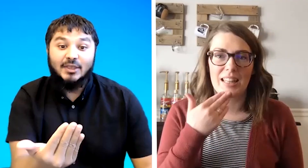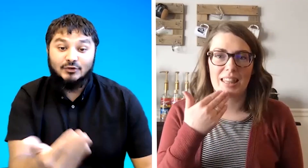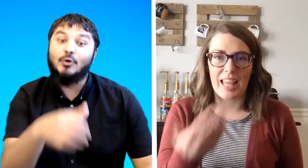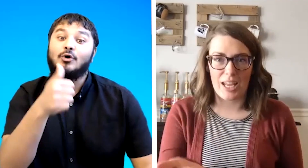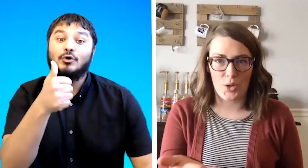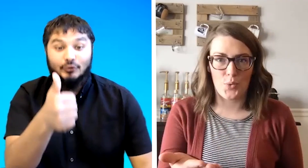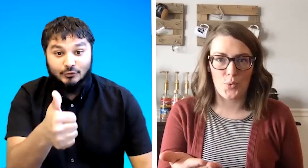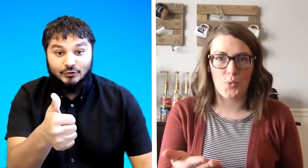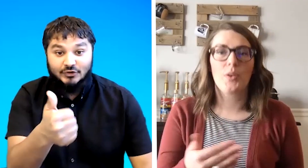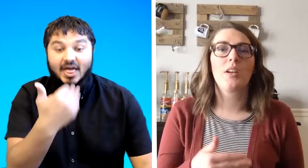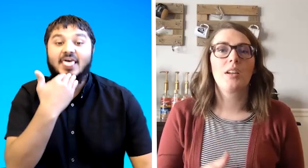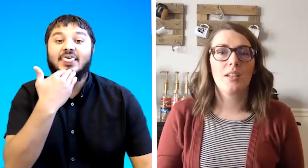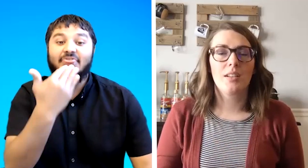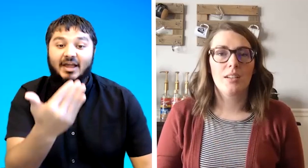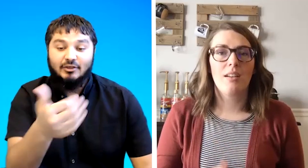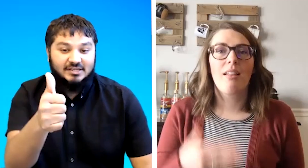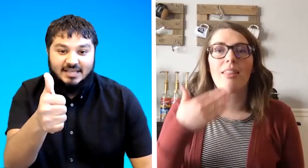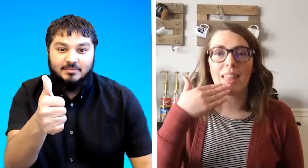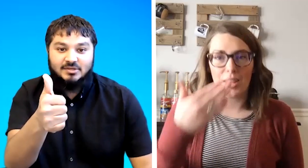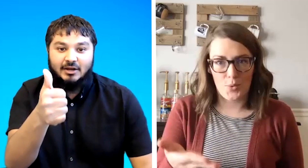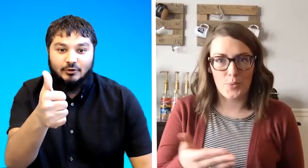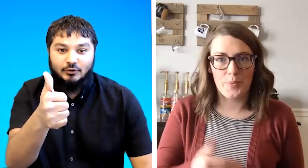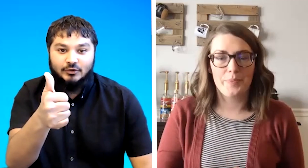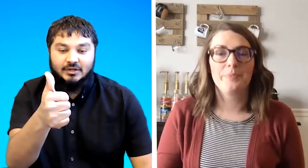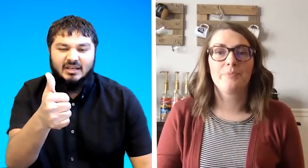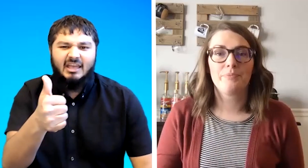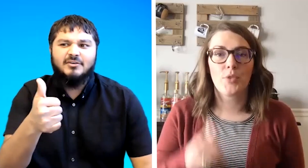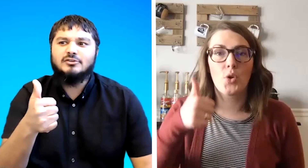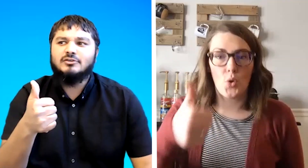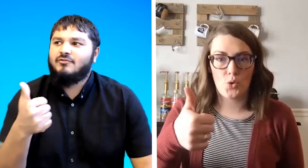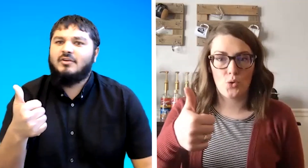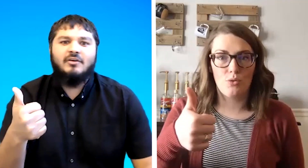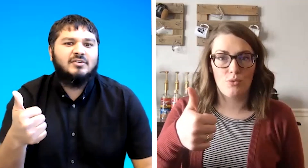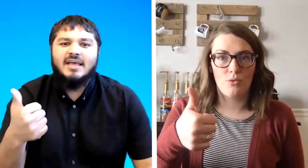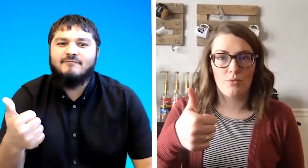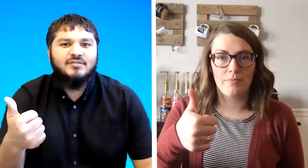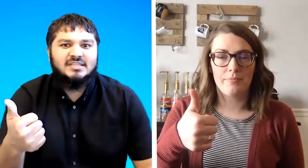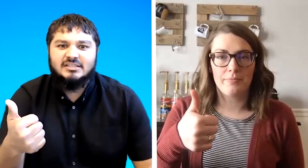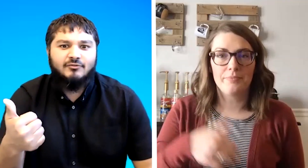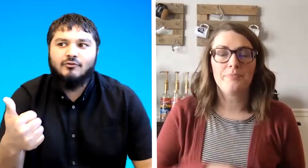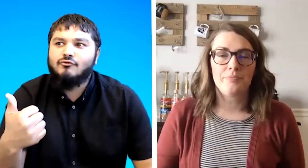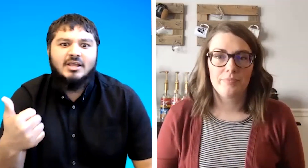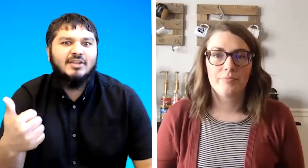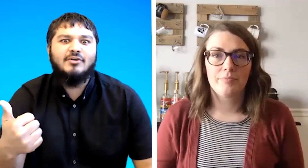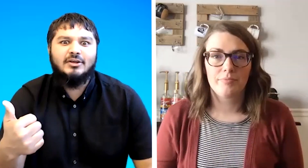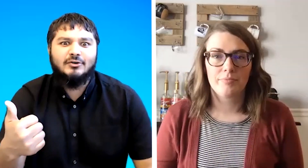so good thank you the same sign good if it's if it's emphasis if you're really really good